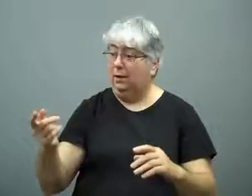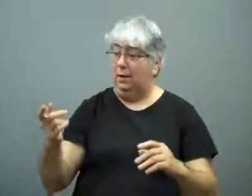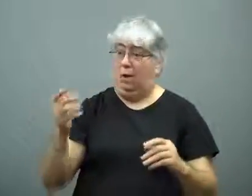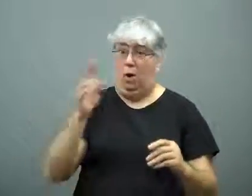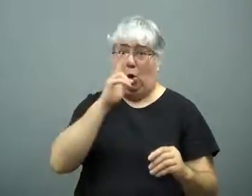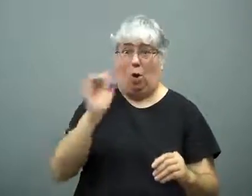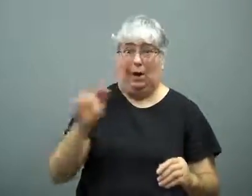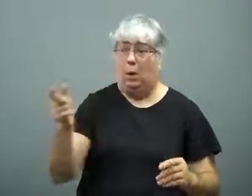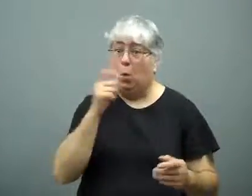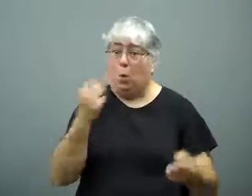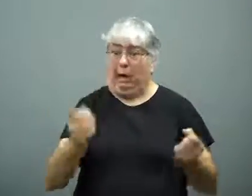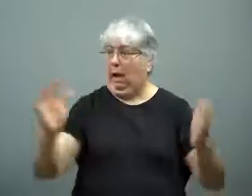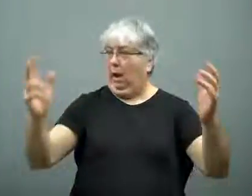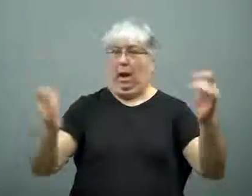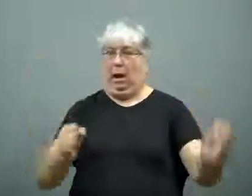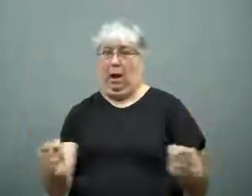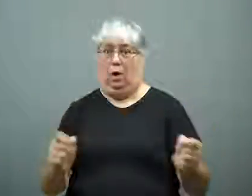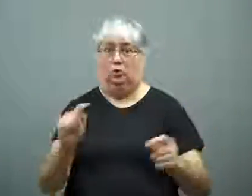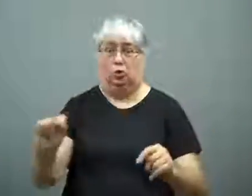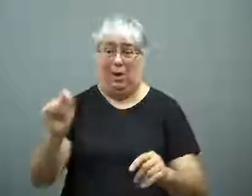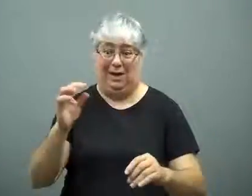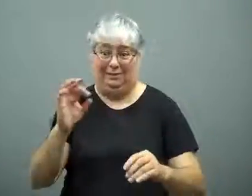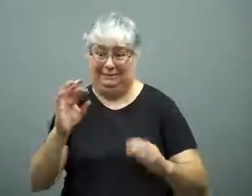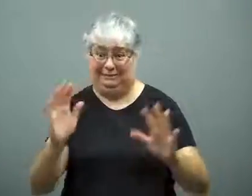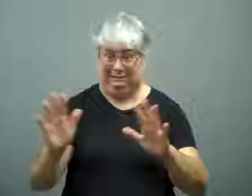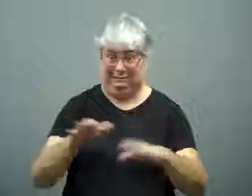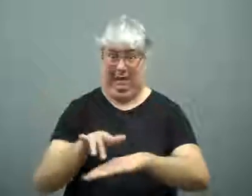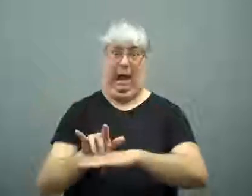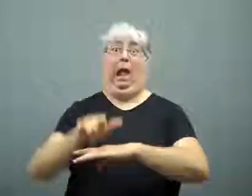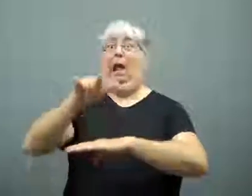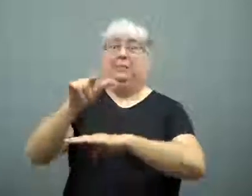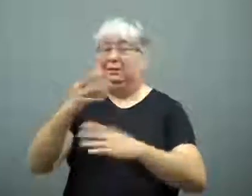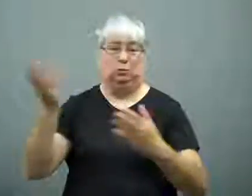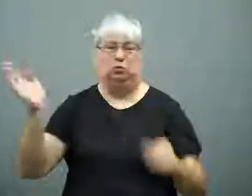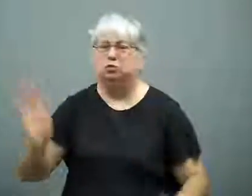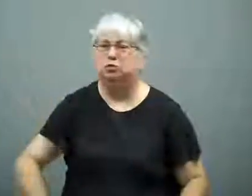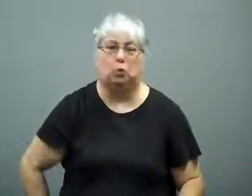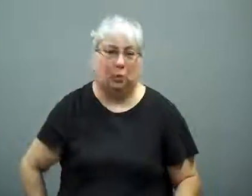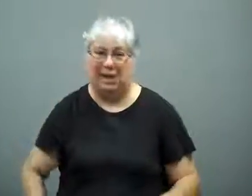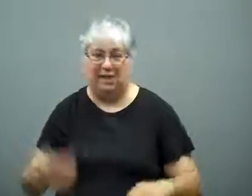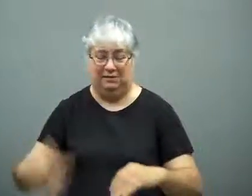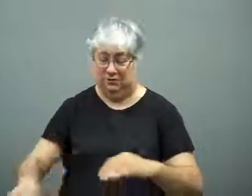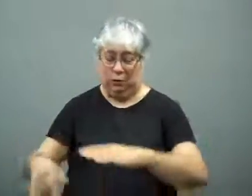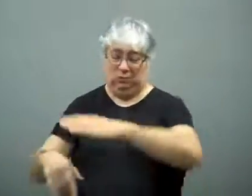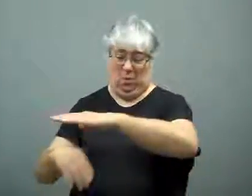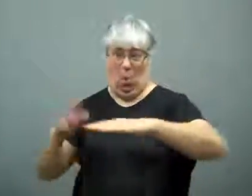It appeared the pilot realized it and tried to correct, but it was too late.